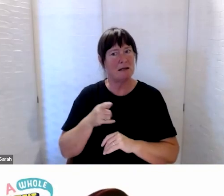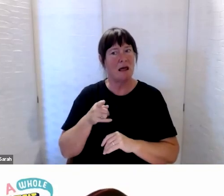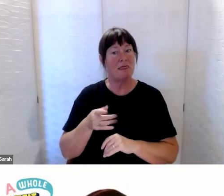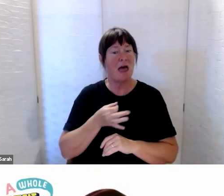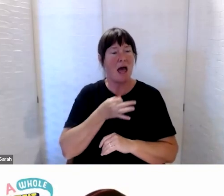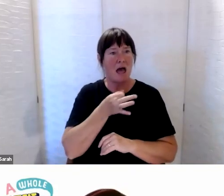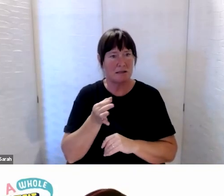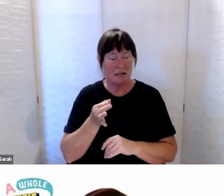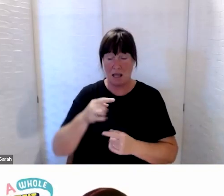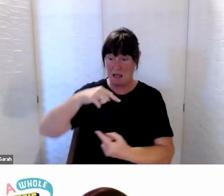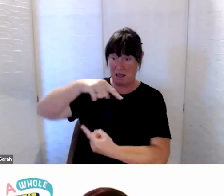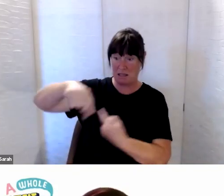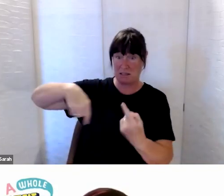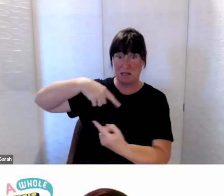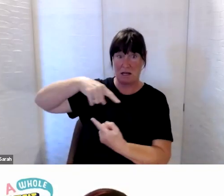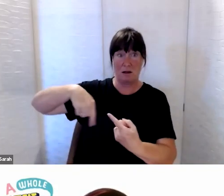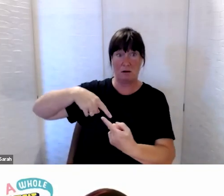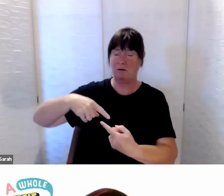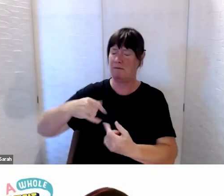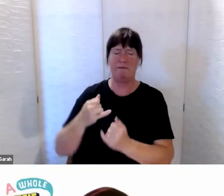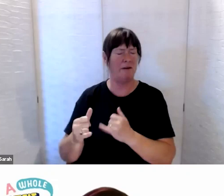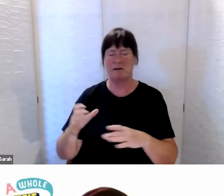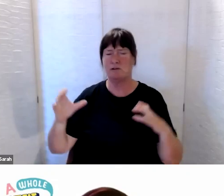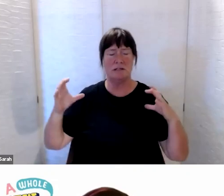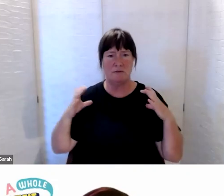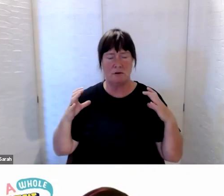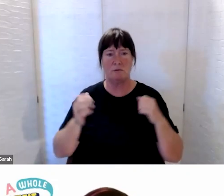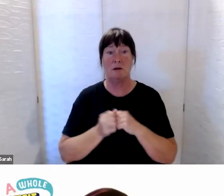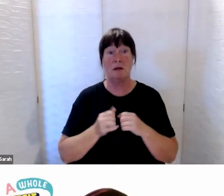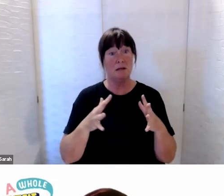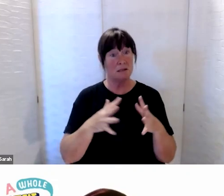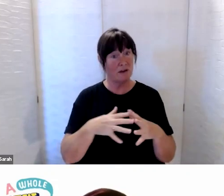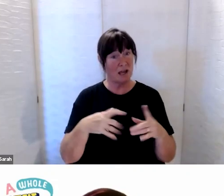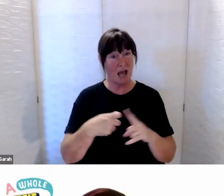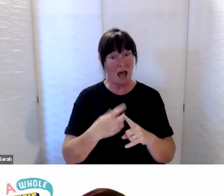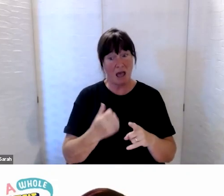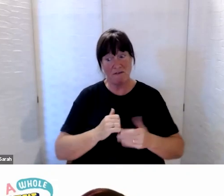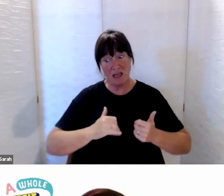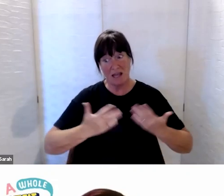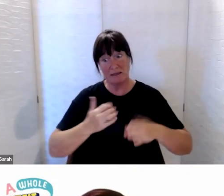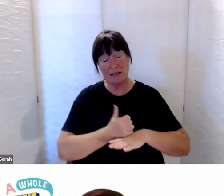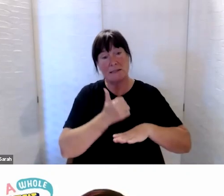the cyclone has been very stressful, does Whaikaha have anything in place for disabled people